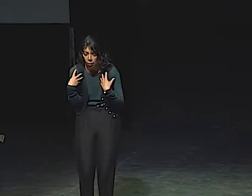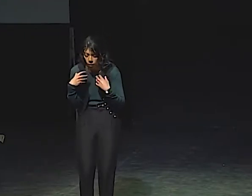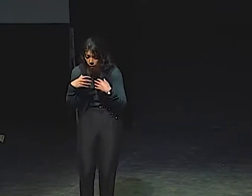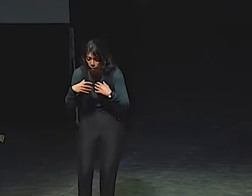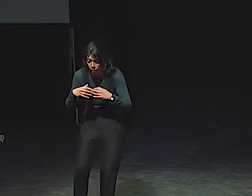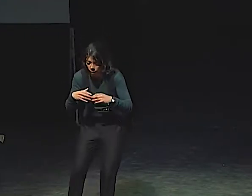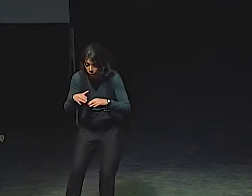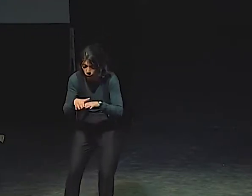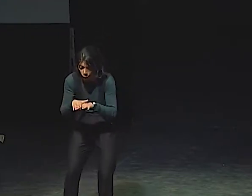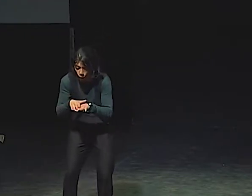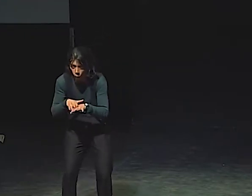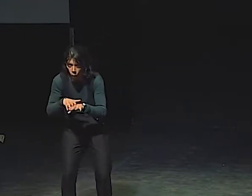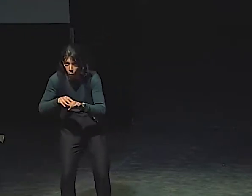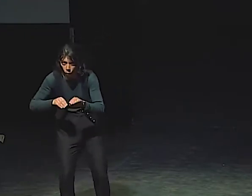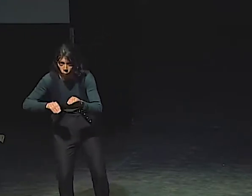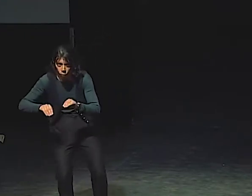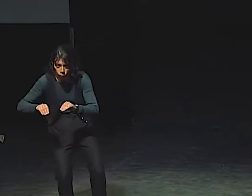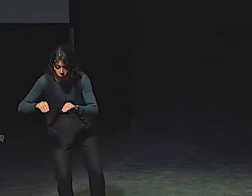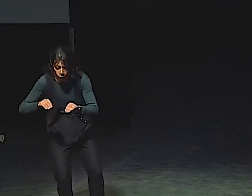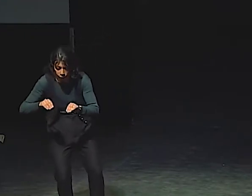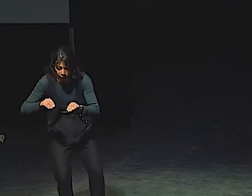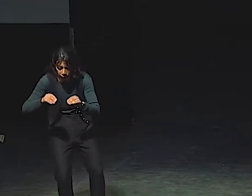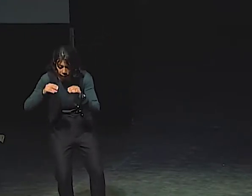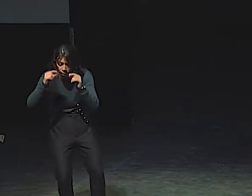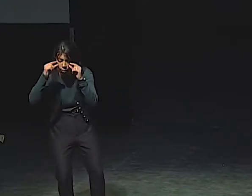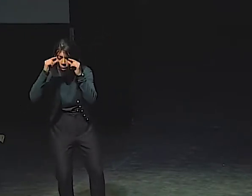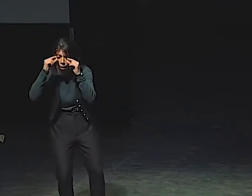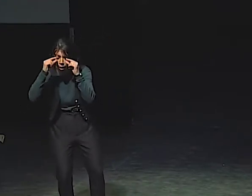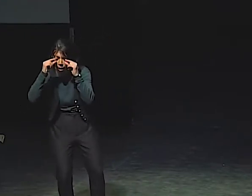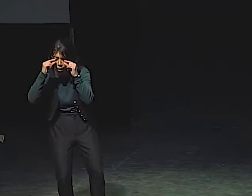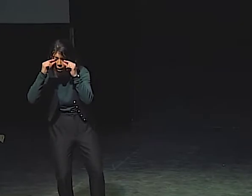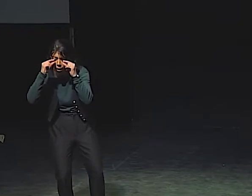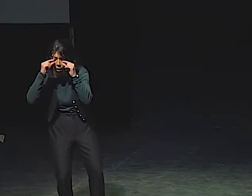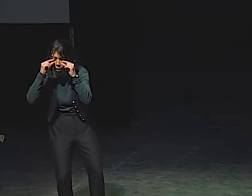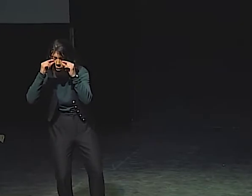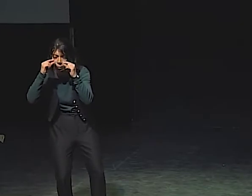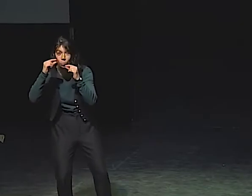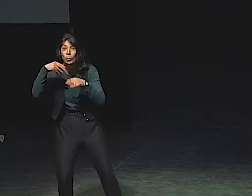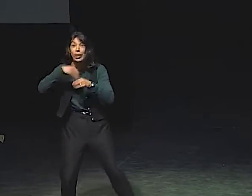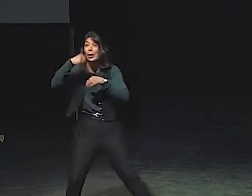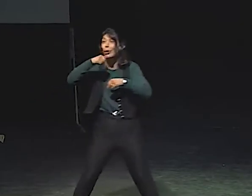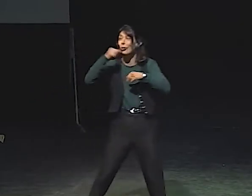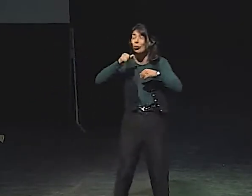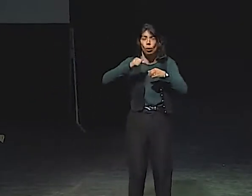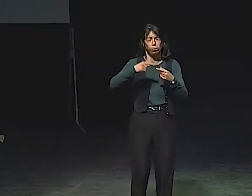FOR THE BAG LADY, IT'S LIKE THIS, ALL HUNCHED OVER AND SLOW-MOVING